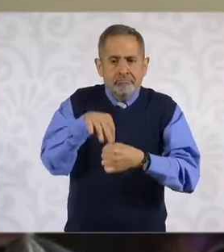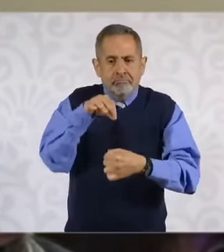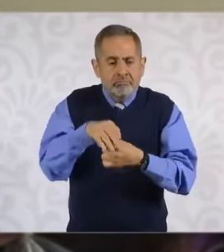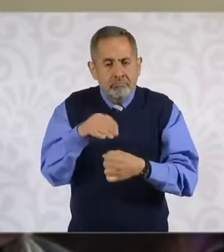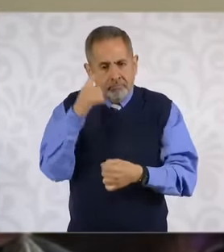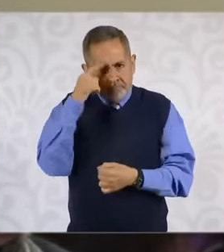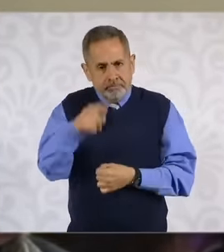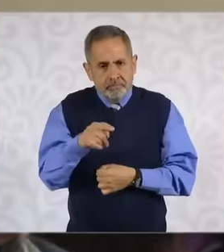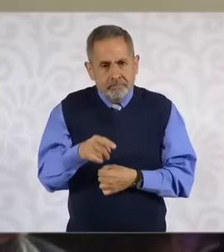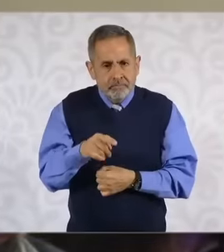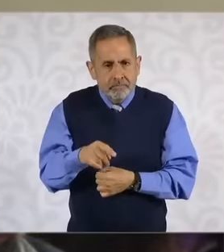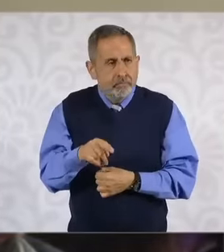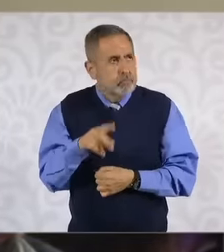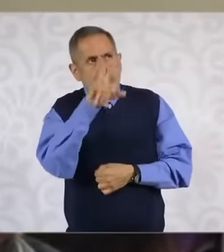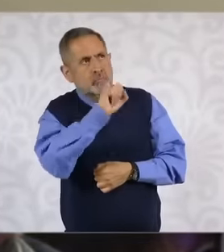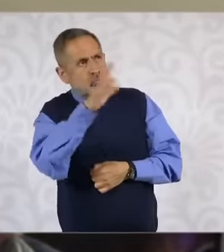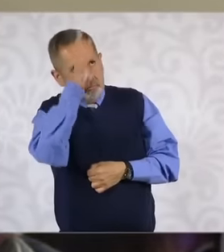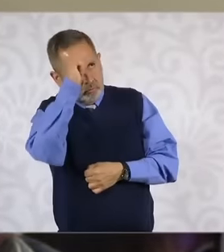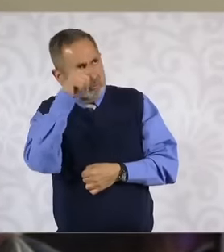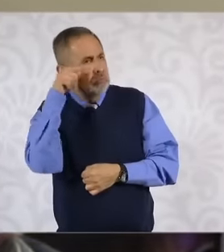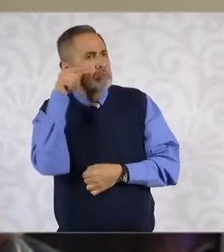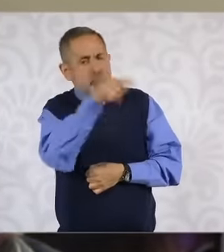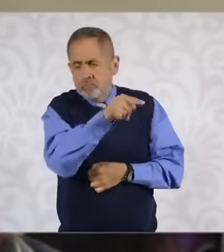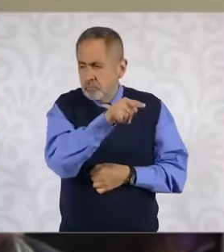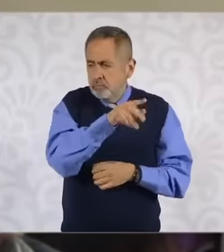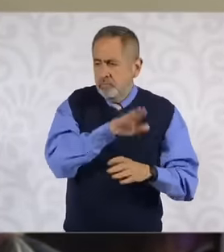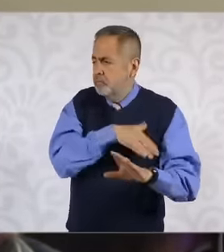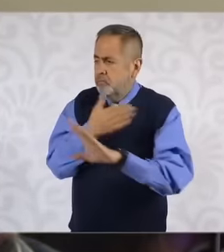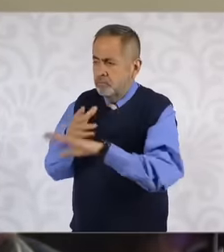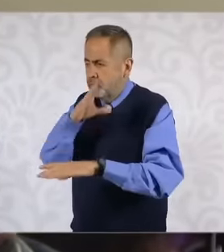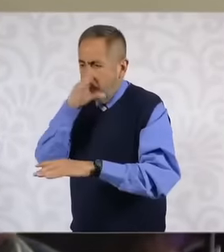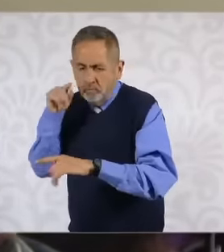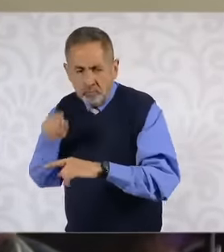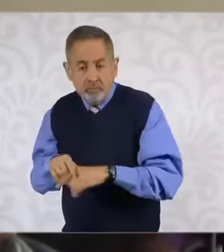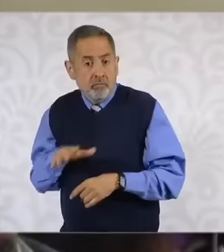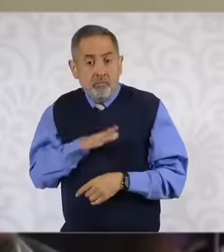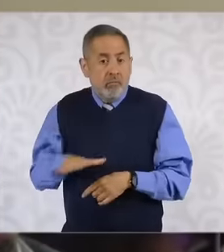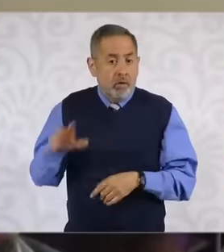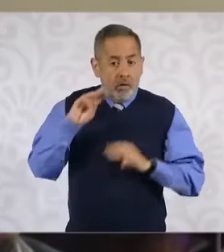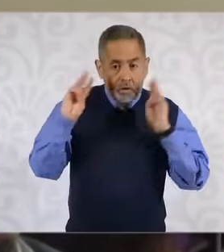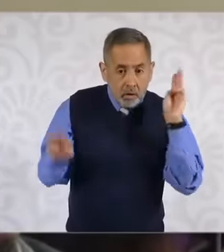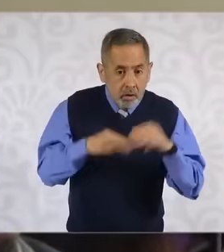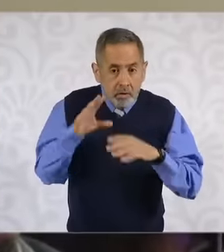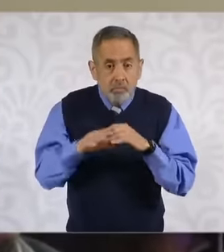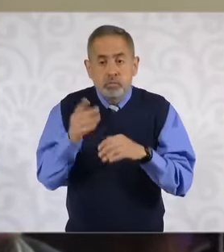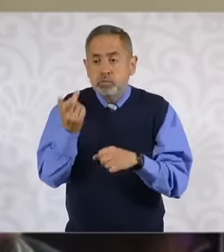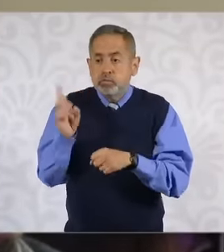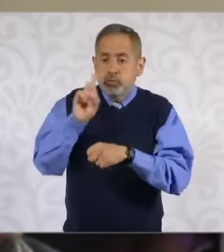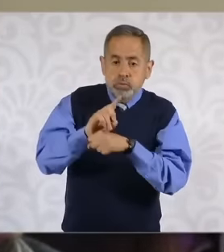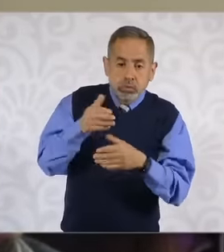the US blockade is going to be voted on for a tremendous occasion and the countries around the world the day before are going to put Your exposing